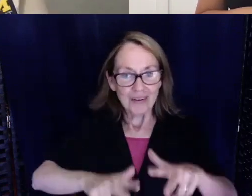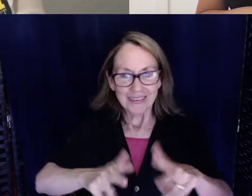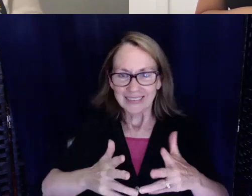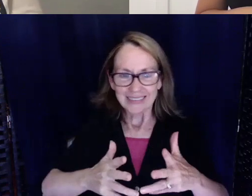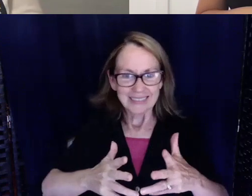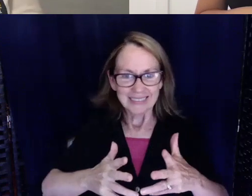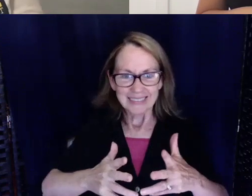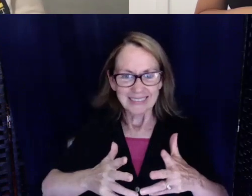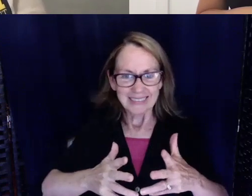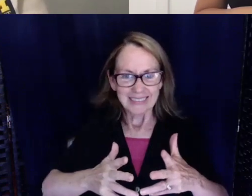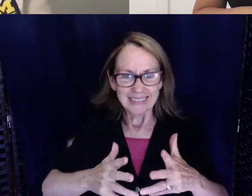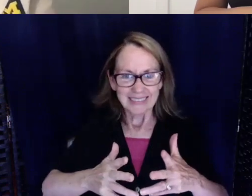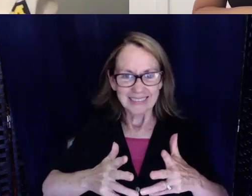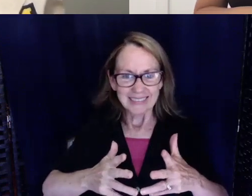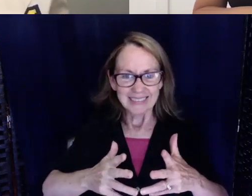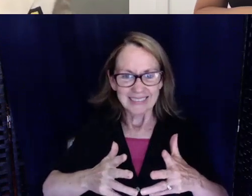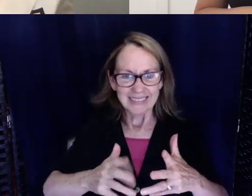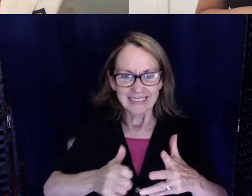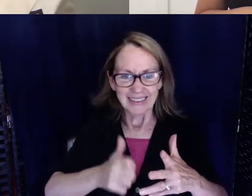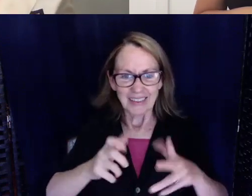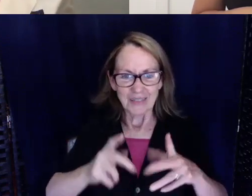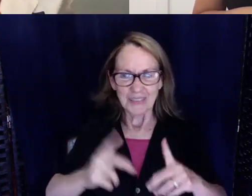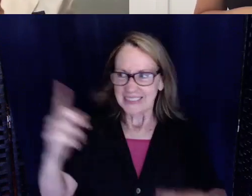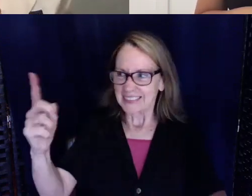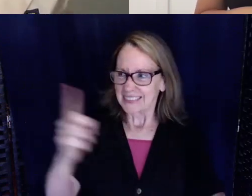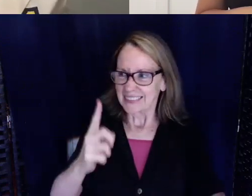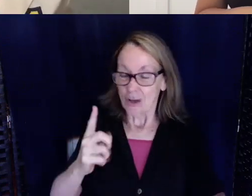CART person in the room where you're trying to cut someone's body.